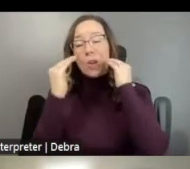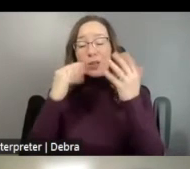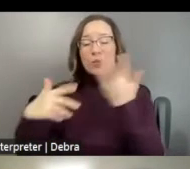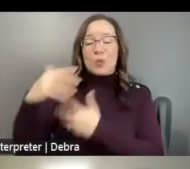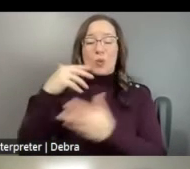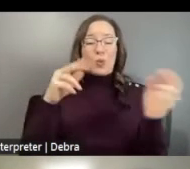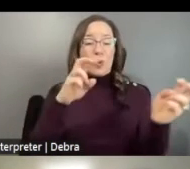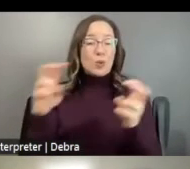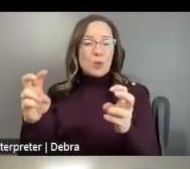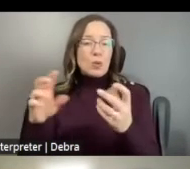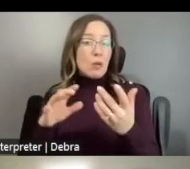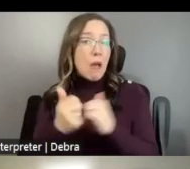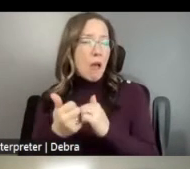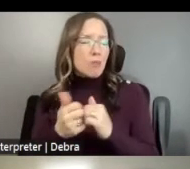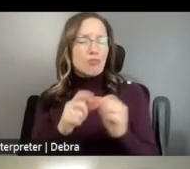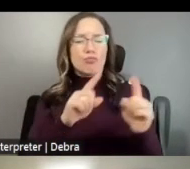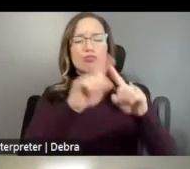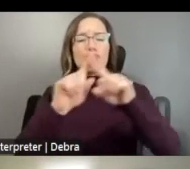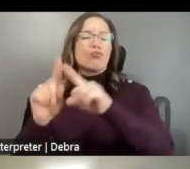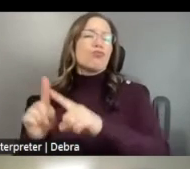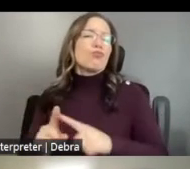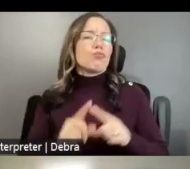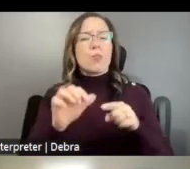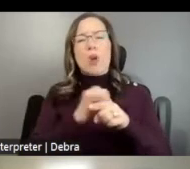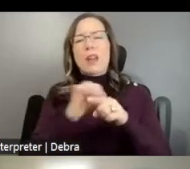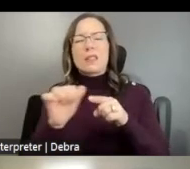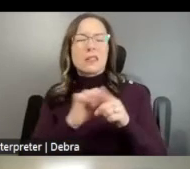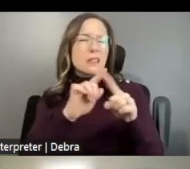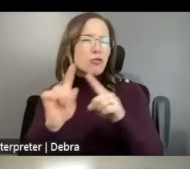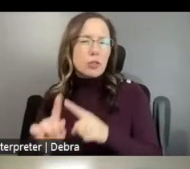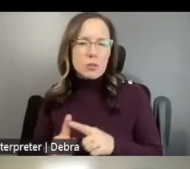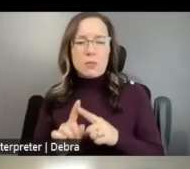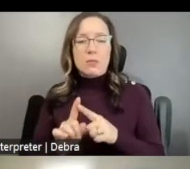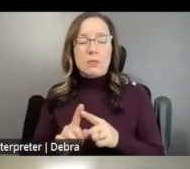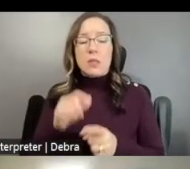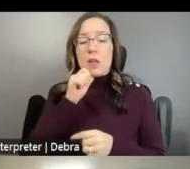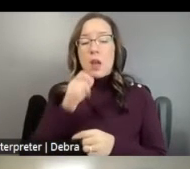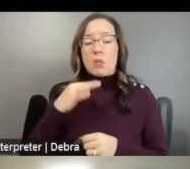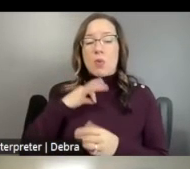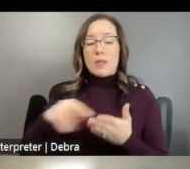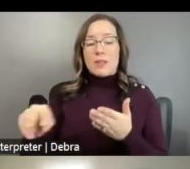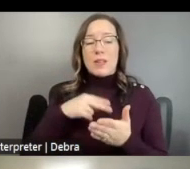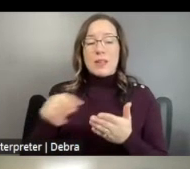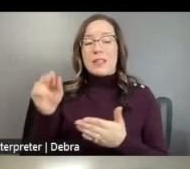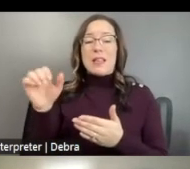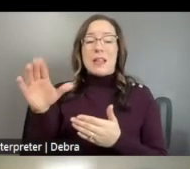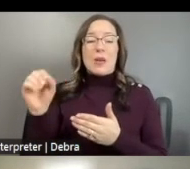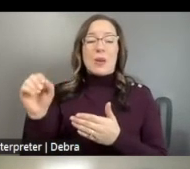THROUGH A VARIETY OF GENRES AND PRACTICES. THE NONPROFIT DANCE ECOSYSTEM IS FORMED BY DANCE